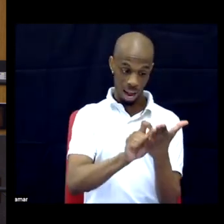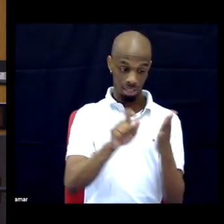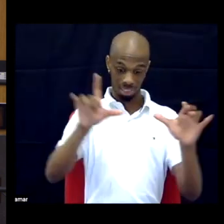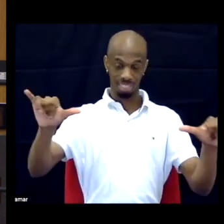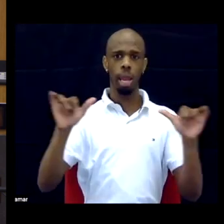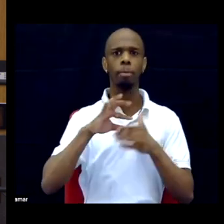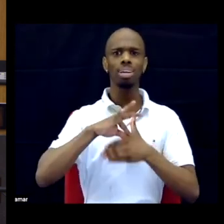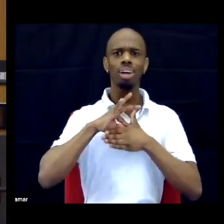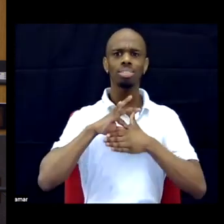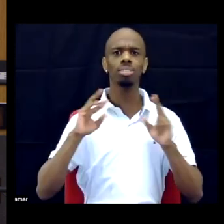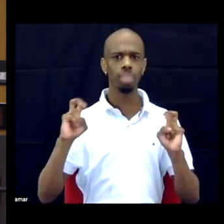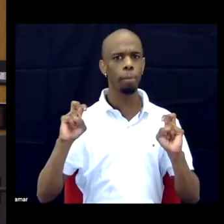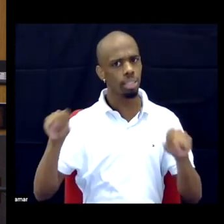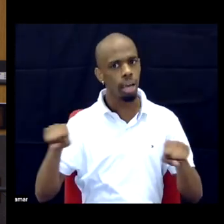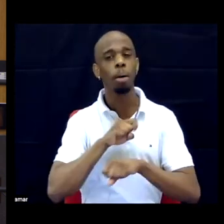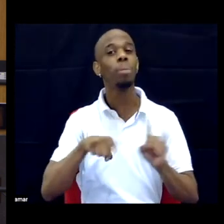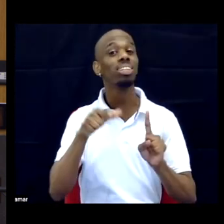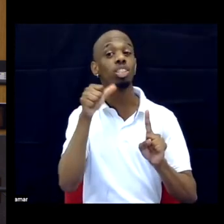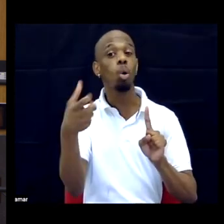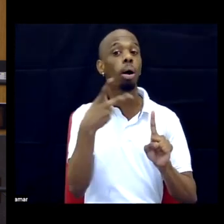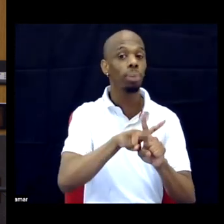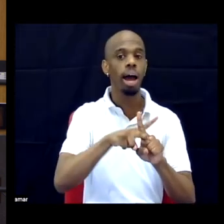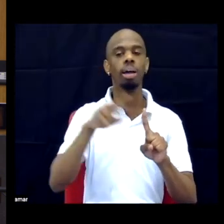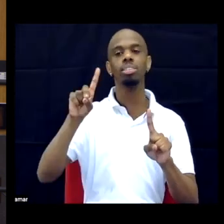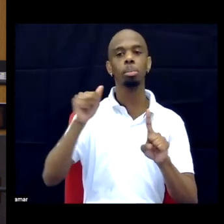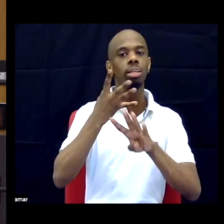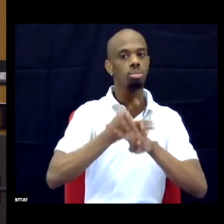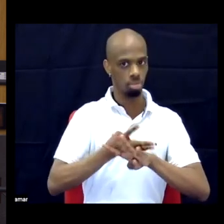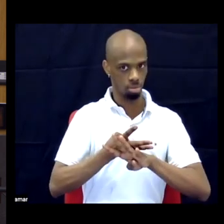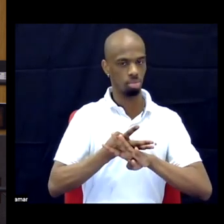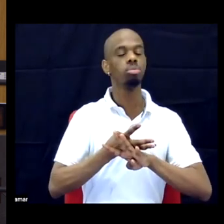And then the work that has been done that I was drawing from disability studies yes